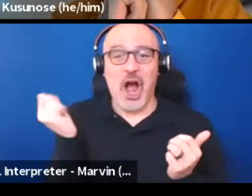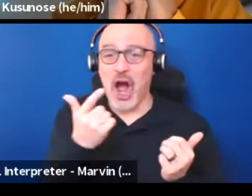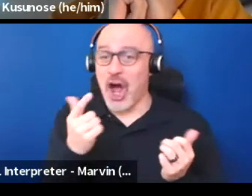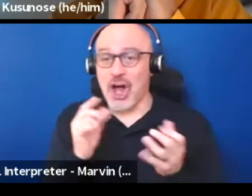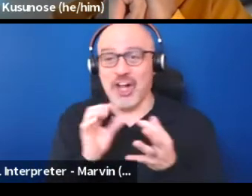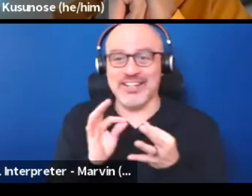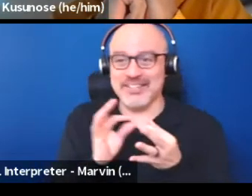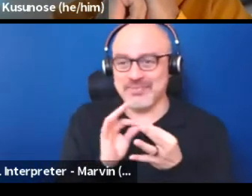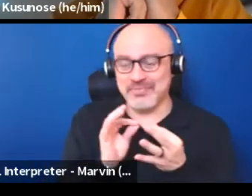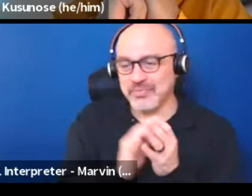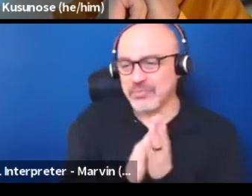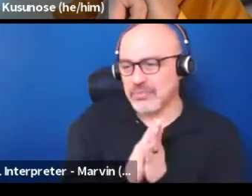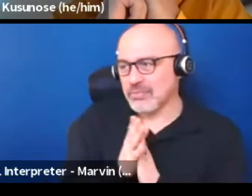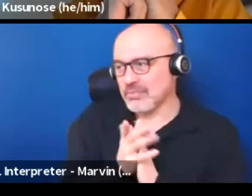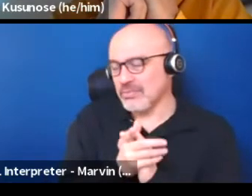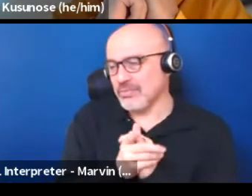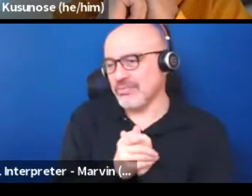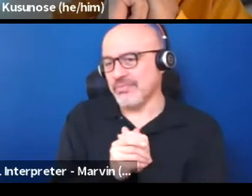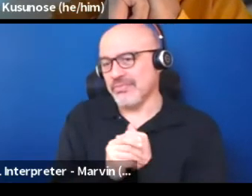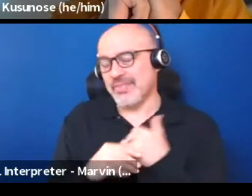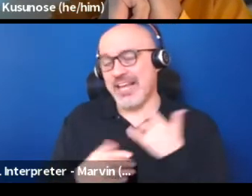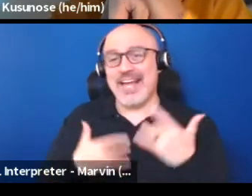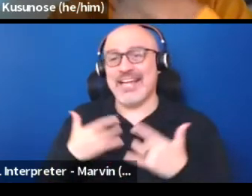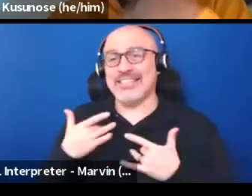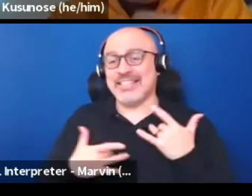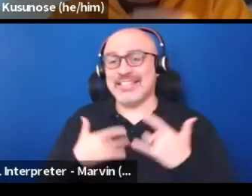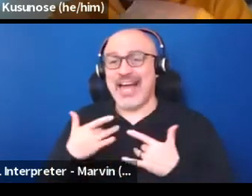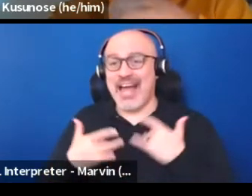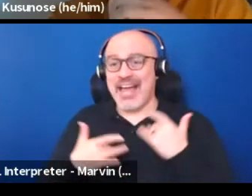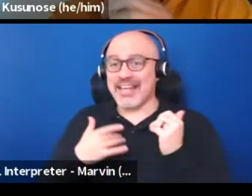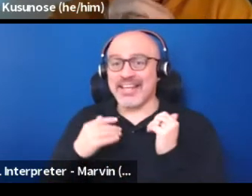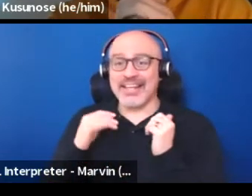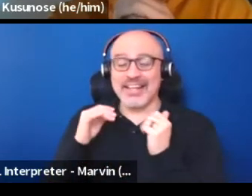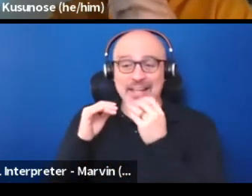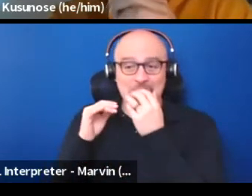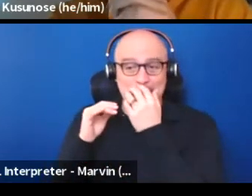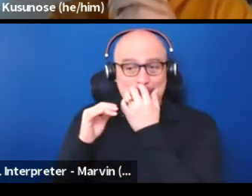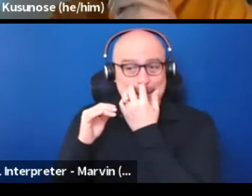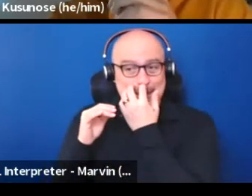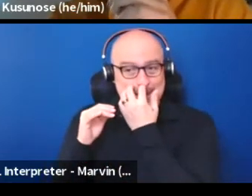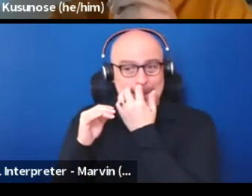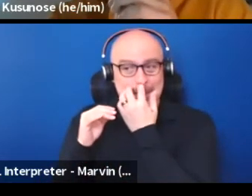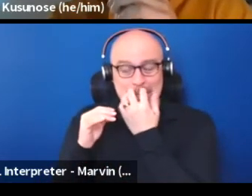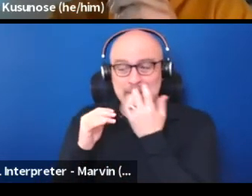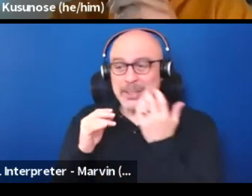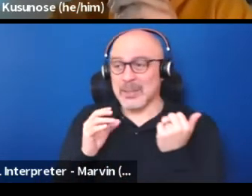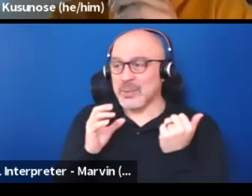I mean, it's exciting too, that even something as old and ancient as theater